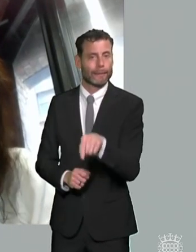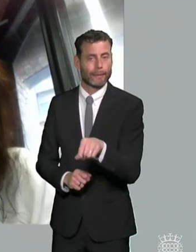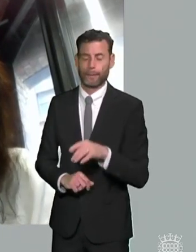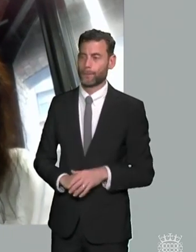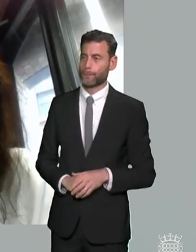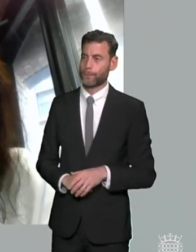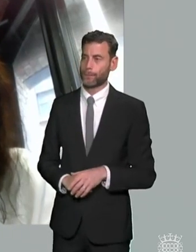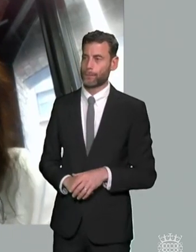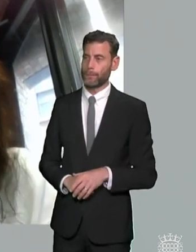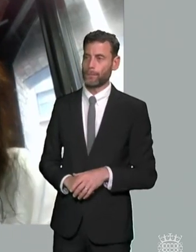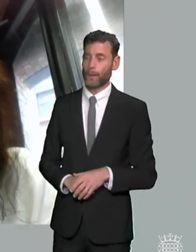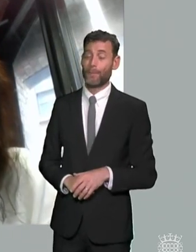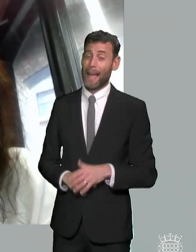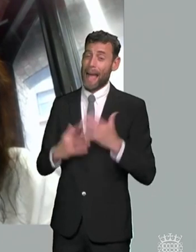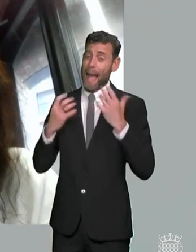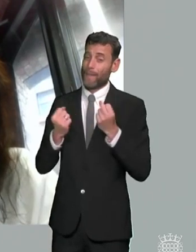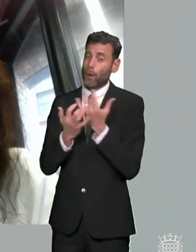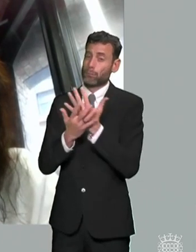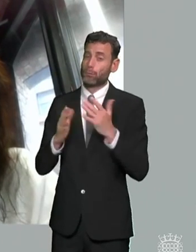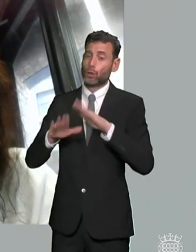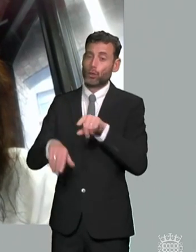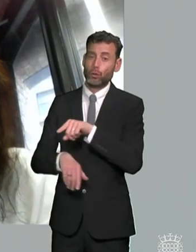who perhaps are slipping through the net at the moment for that early intervention